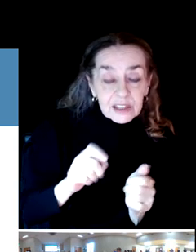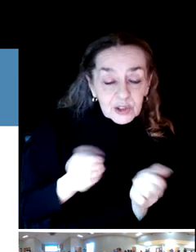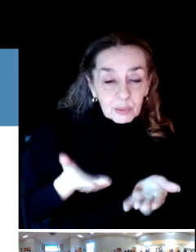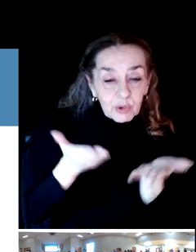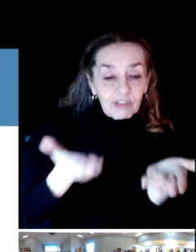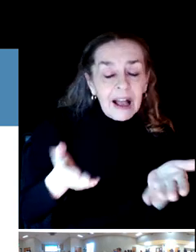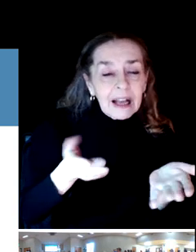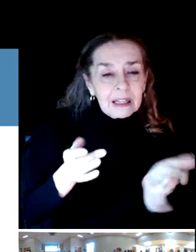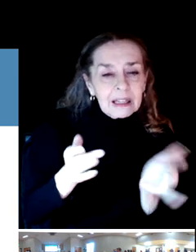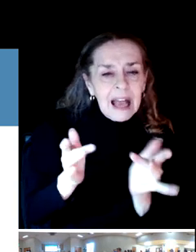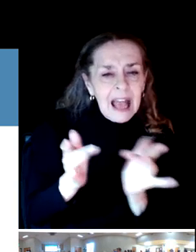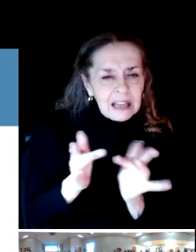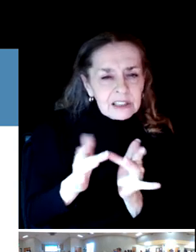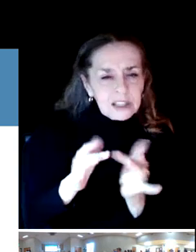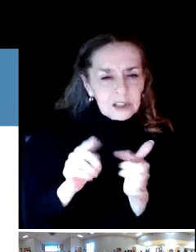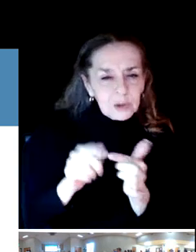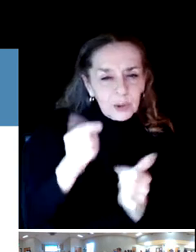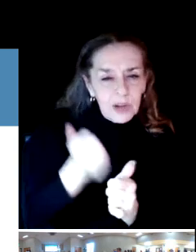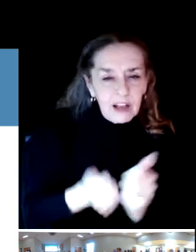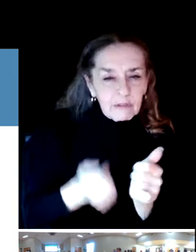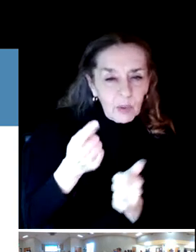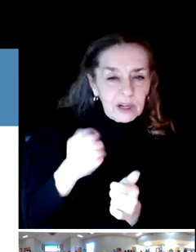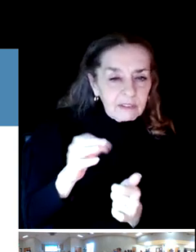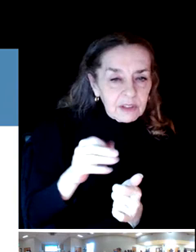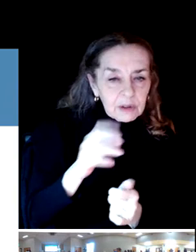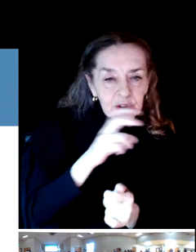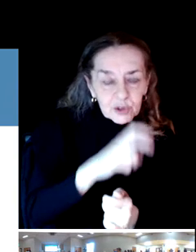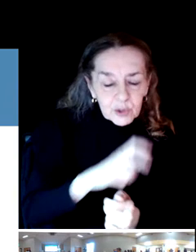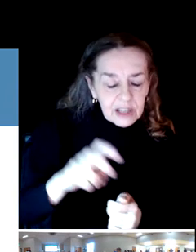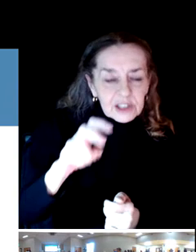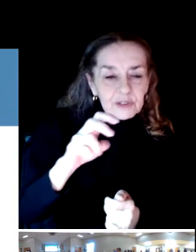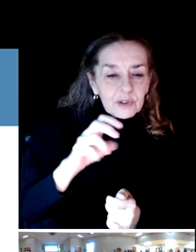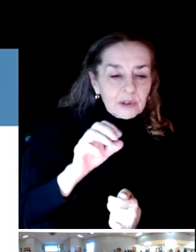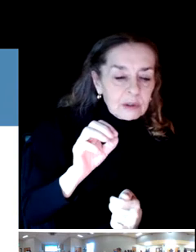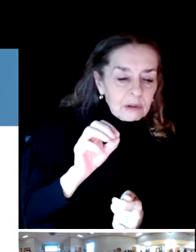as there are certain transfer opportunities to the playground equipment, as long as this